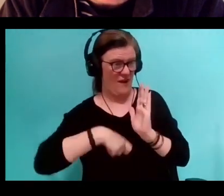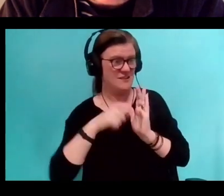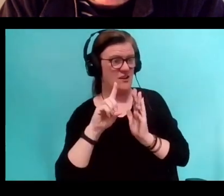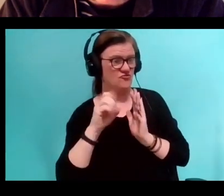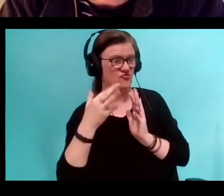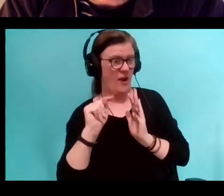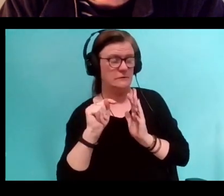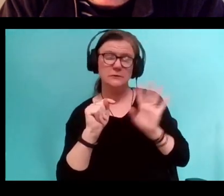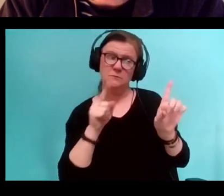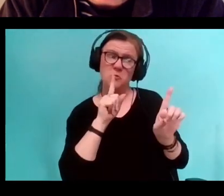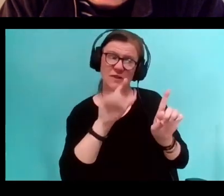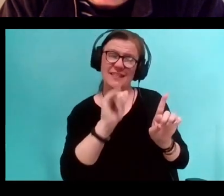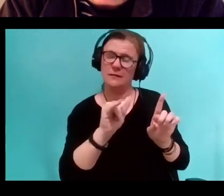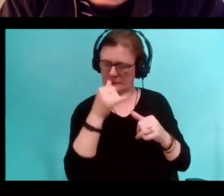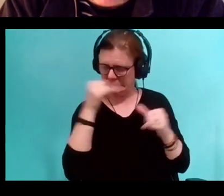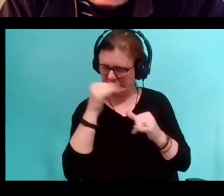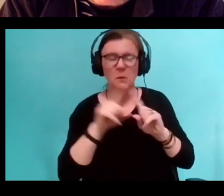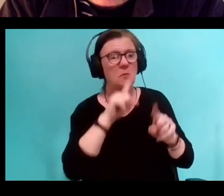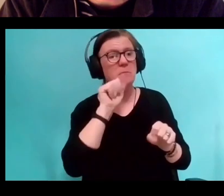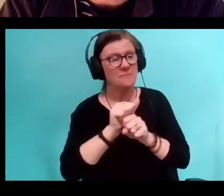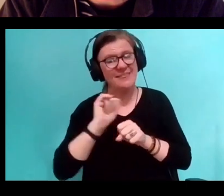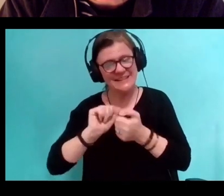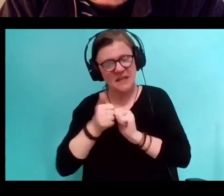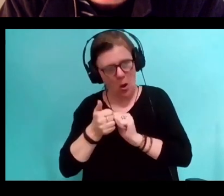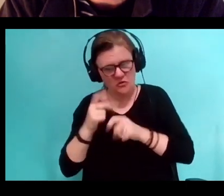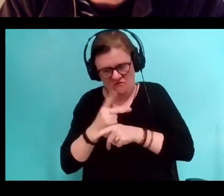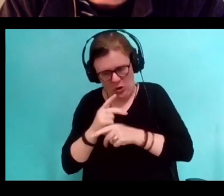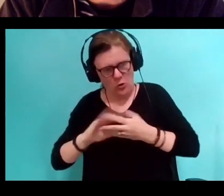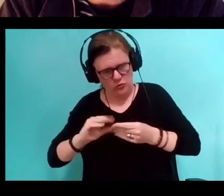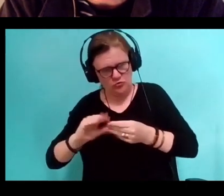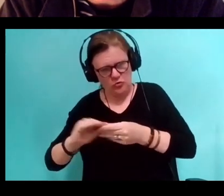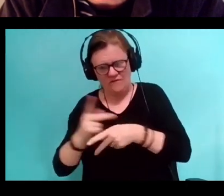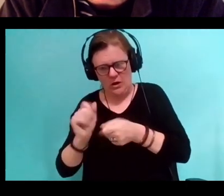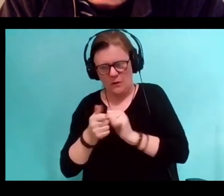they're where you work out what the story is, they're where you work out, how to write the real thing.